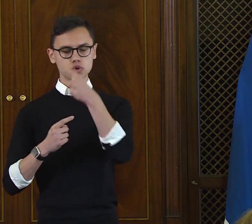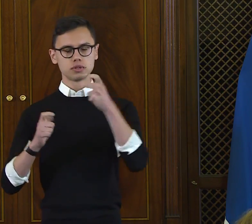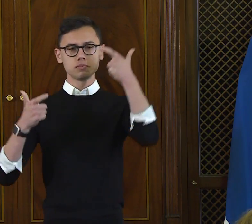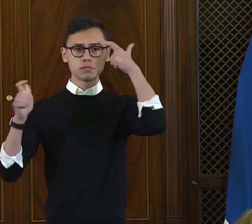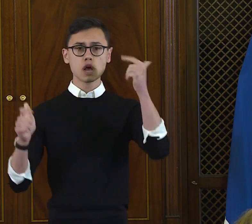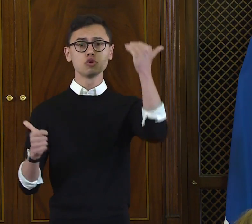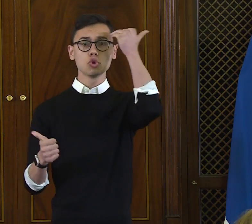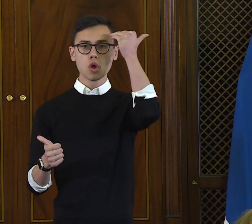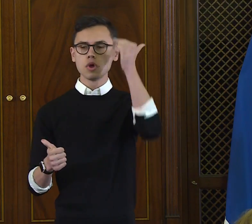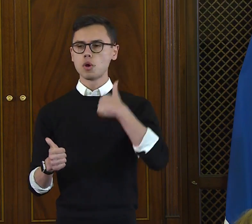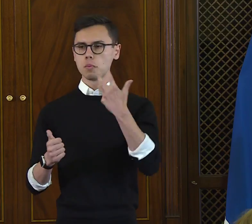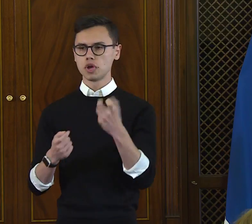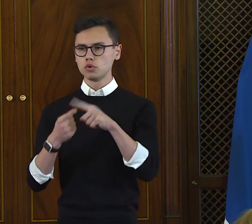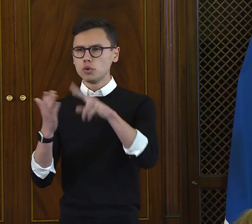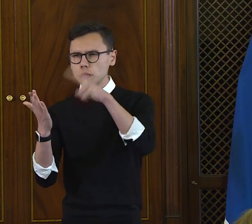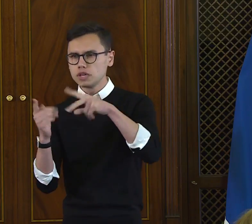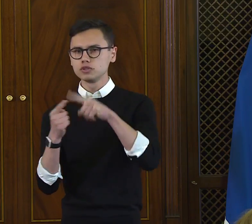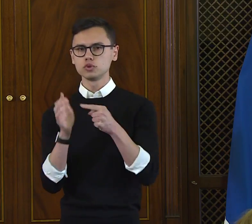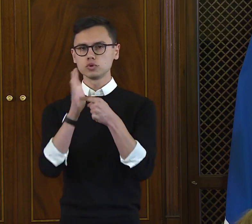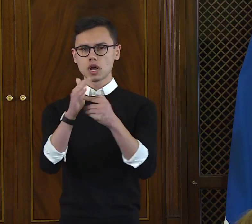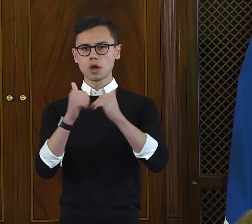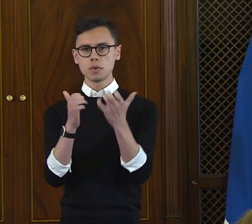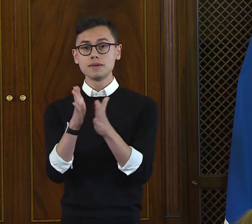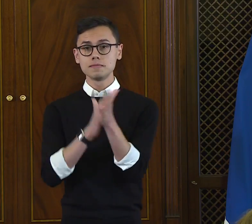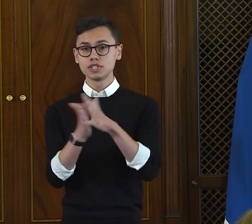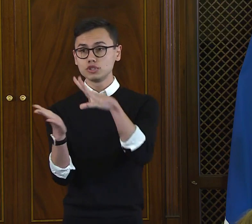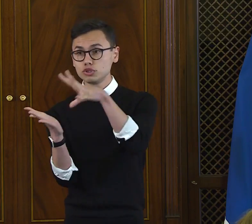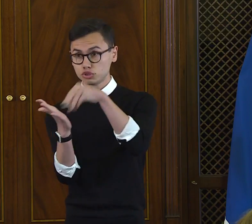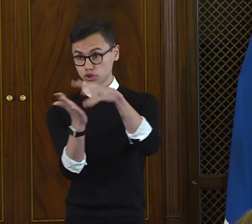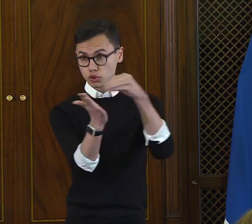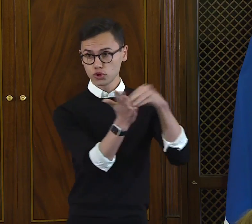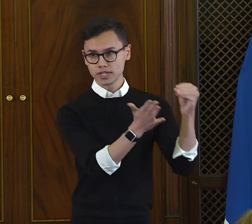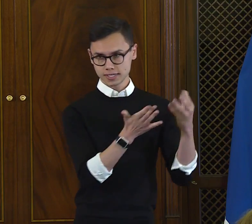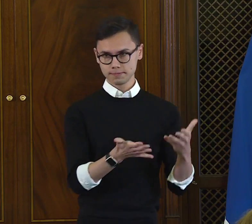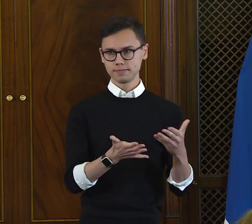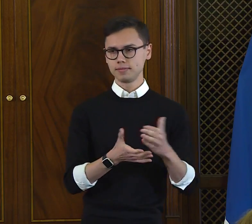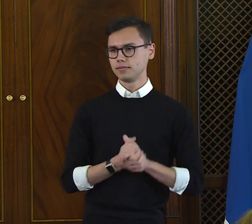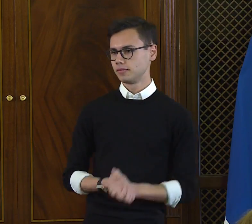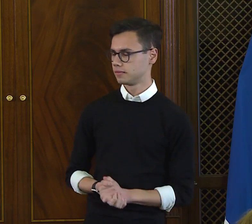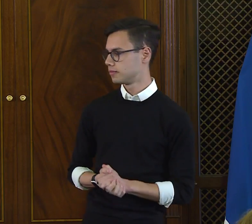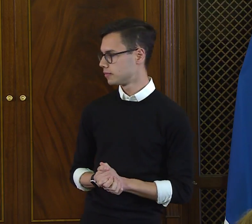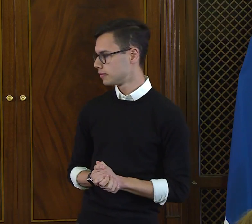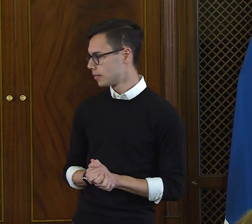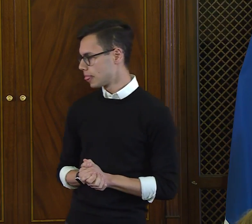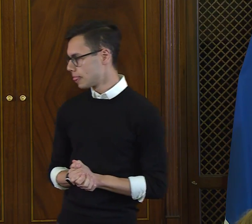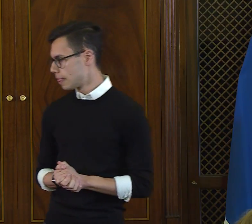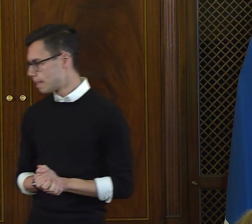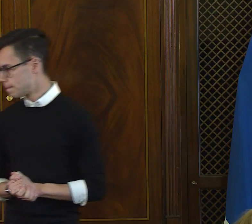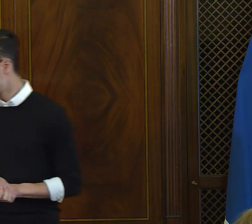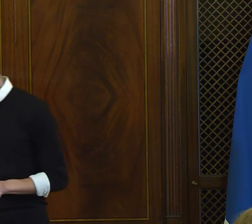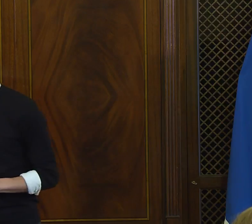I don't want to come across as an insufferable know-it-all but just to show you how much I want to know.